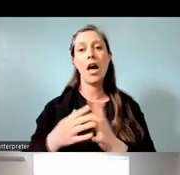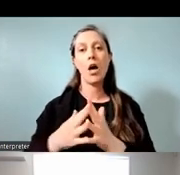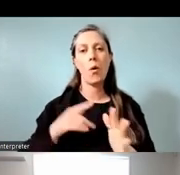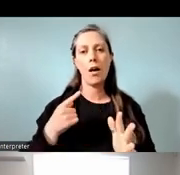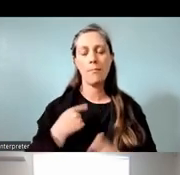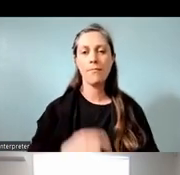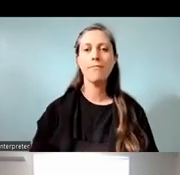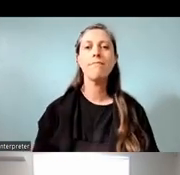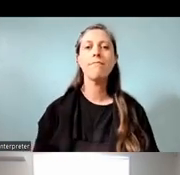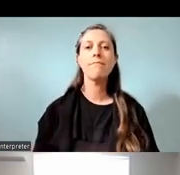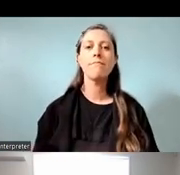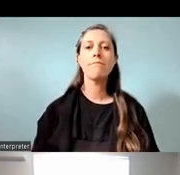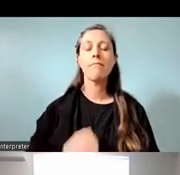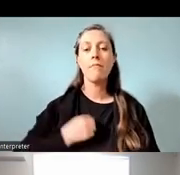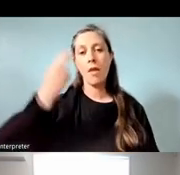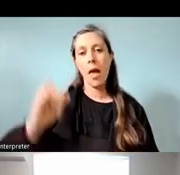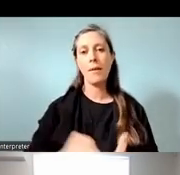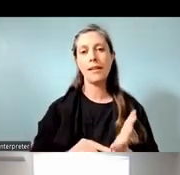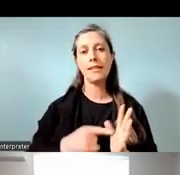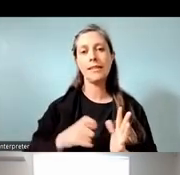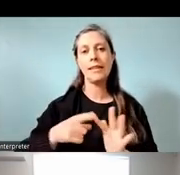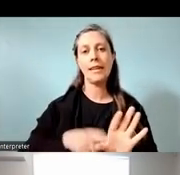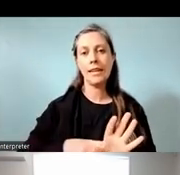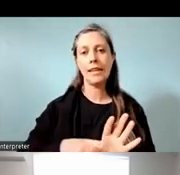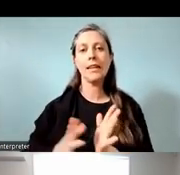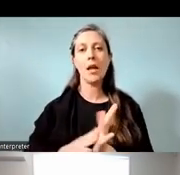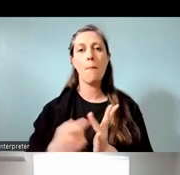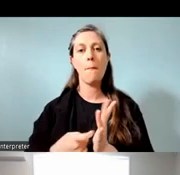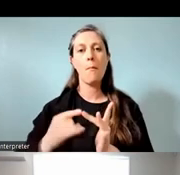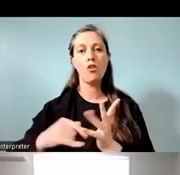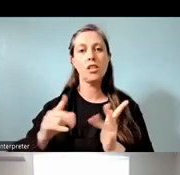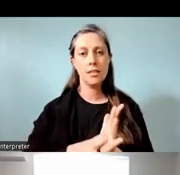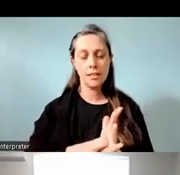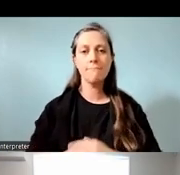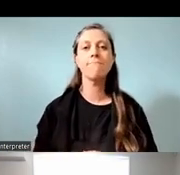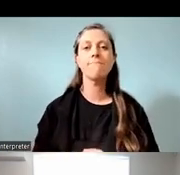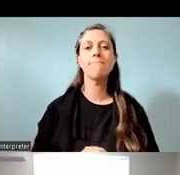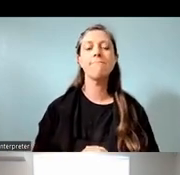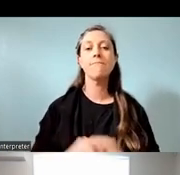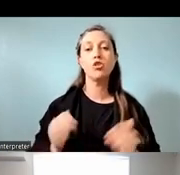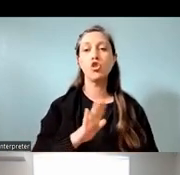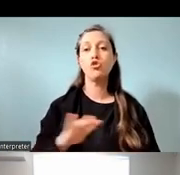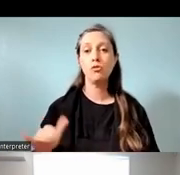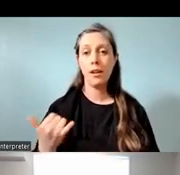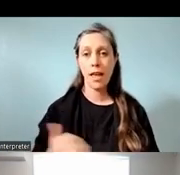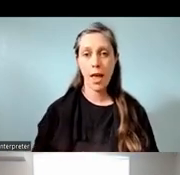Tokotoru waku tamariki. Tokorua o rāua kua tae kē mai ki tēnei kura.